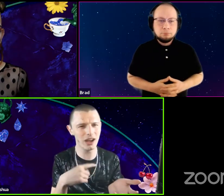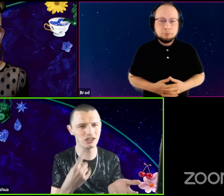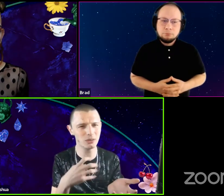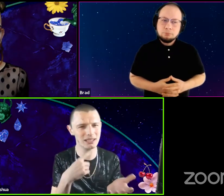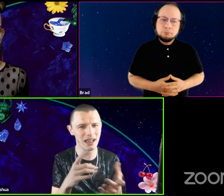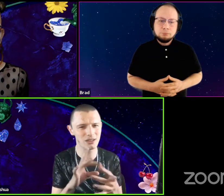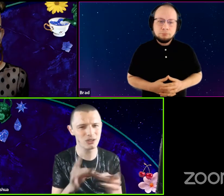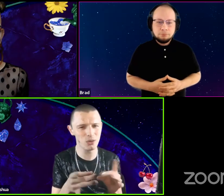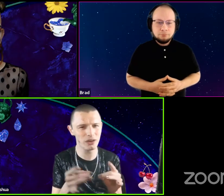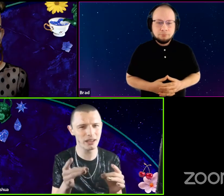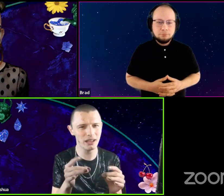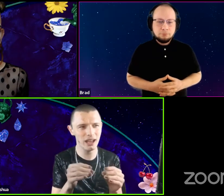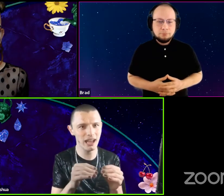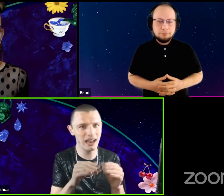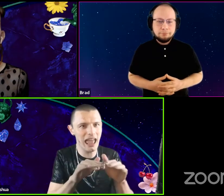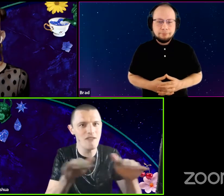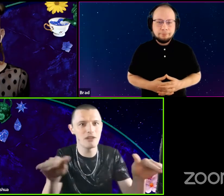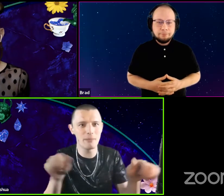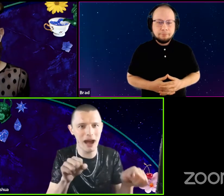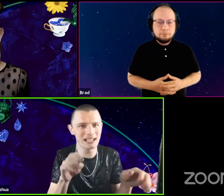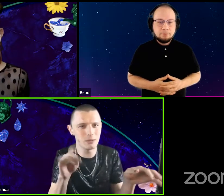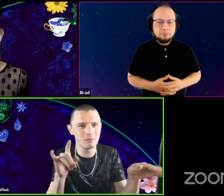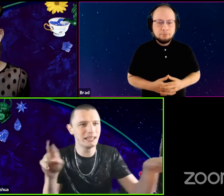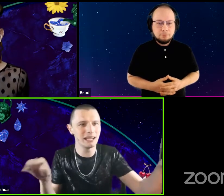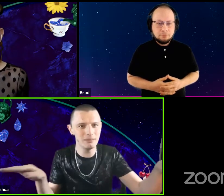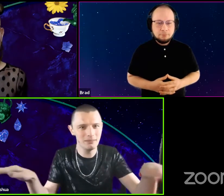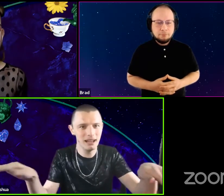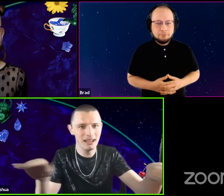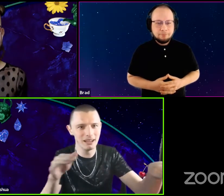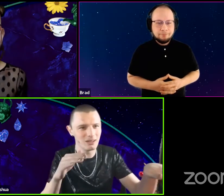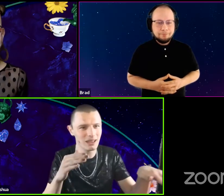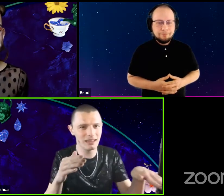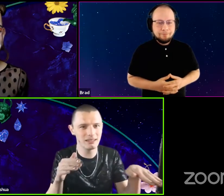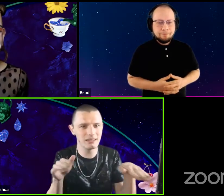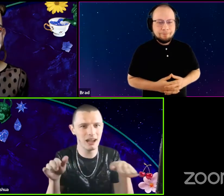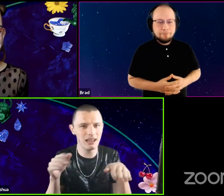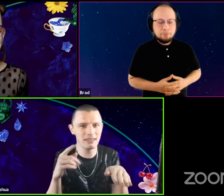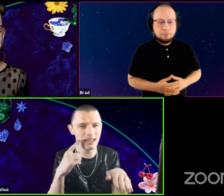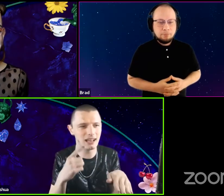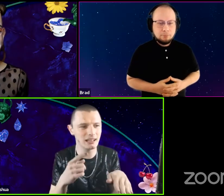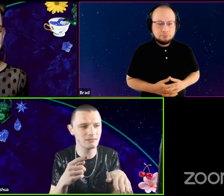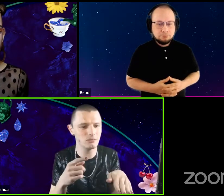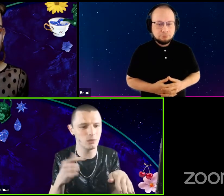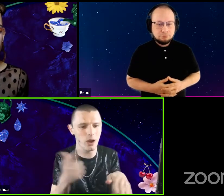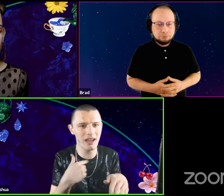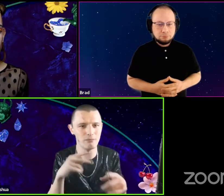I just want to tell a story in every possible medium. You know, and I think we all have perspectives